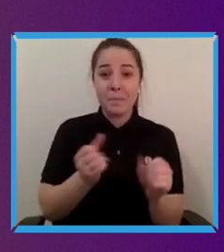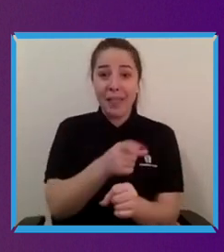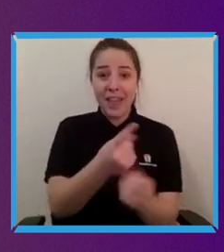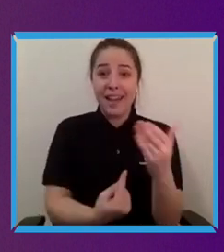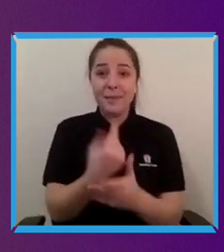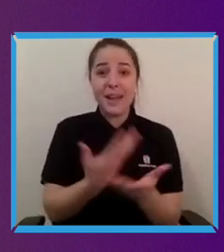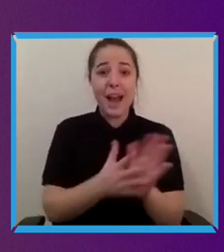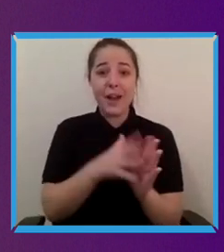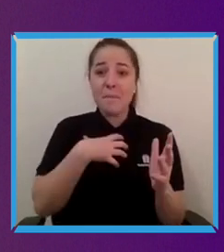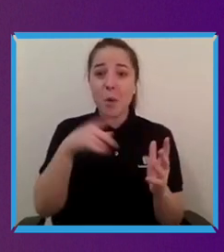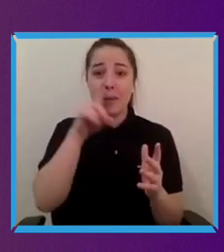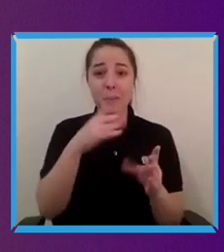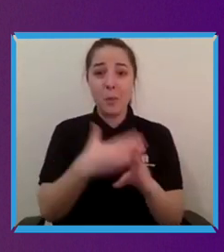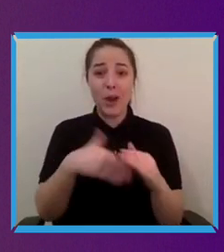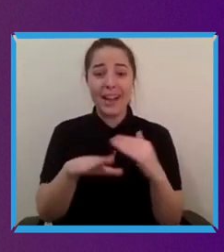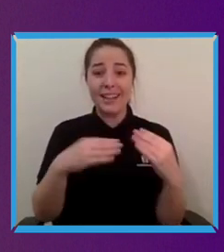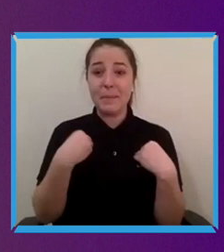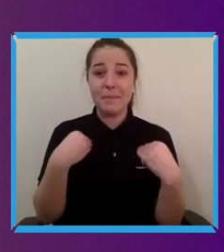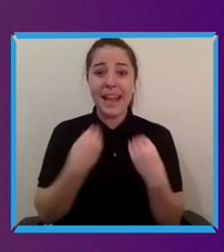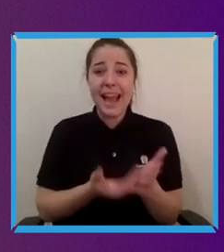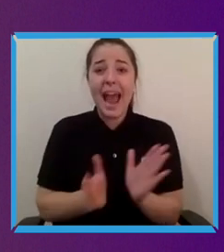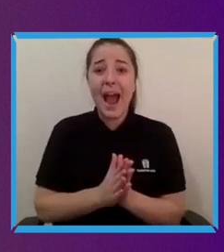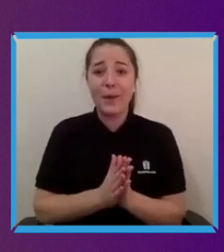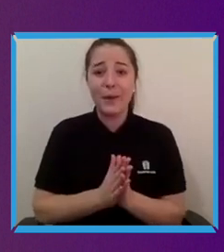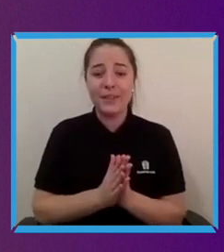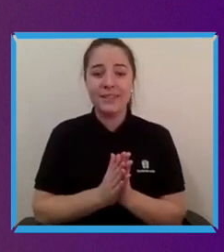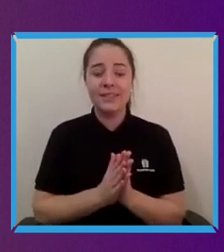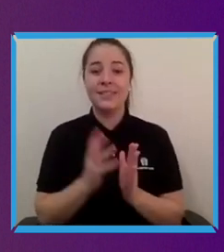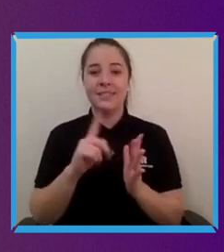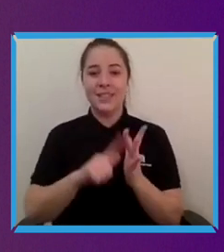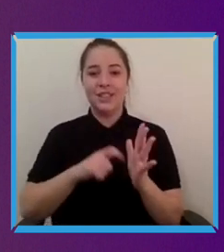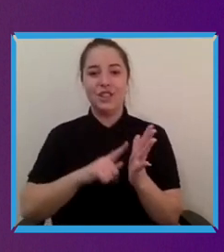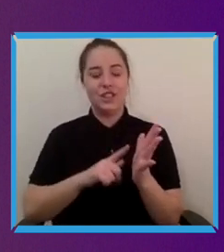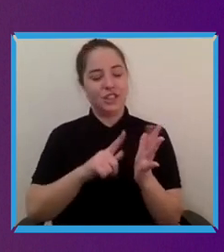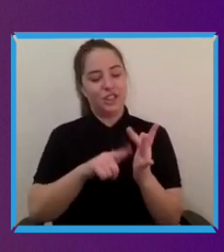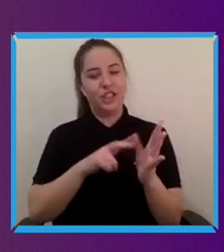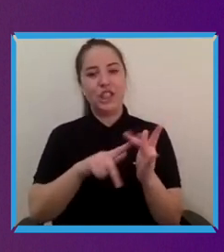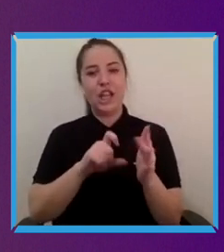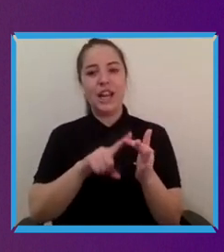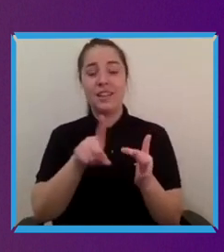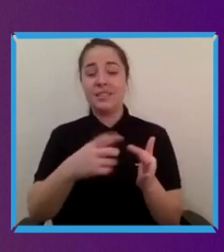Well you could do oh sorry Srin I was just gonna say it's really about representation, involvement and presence and it being